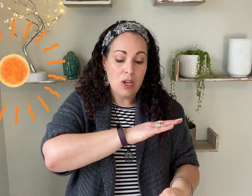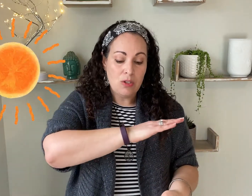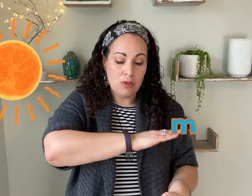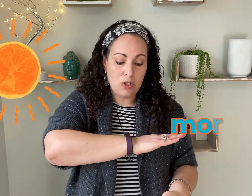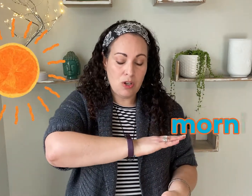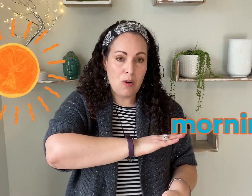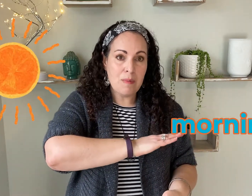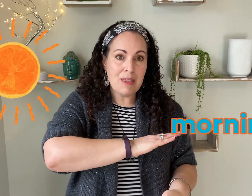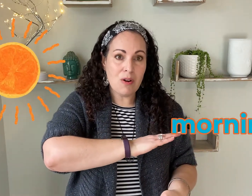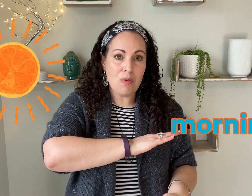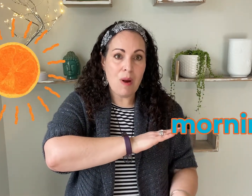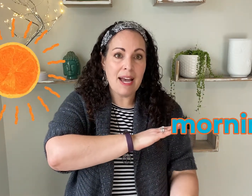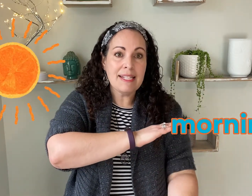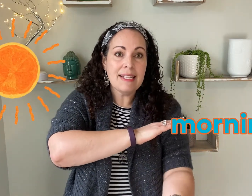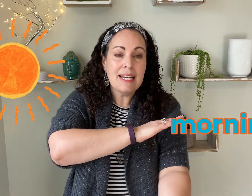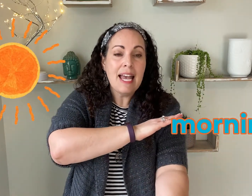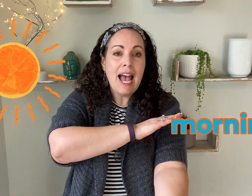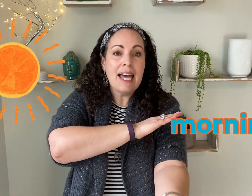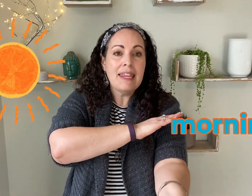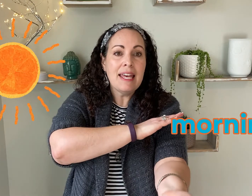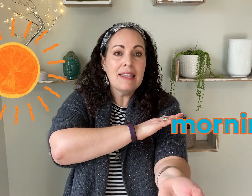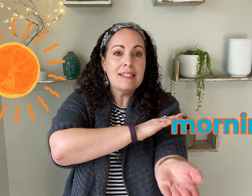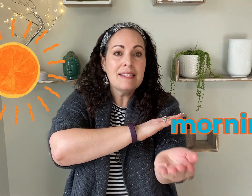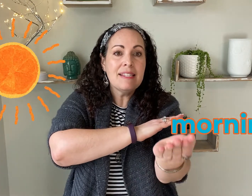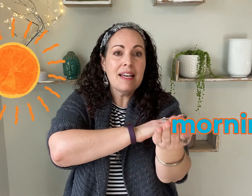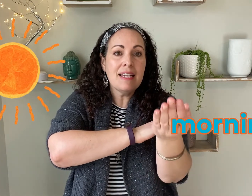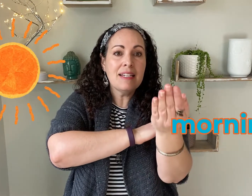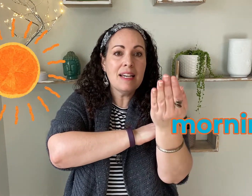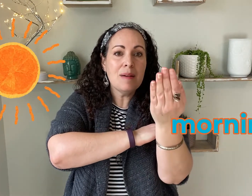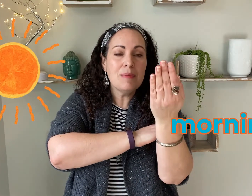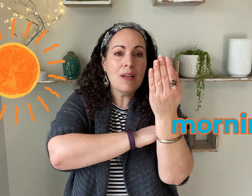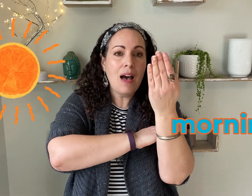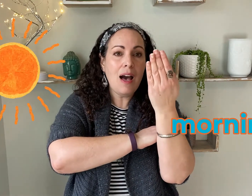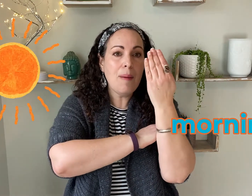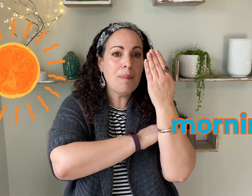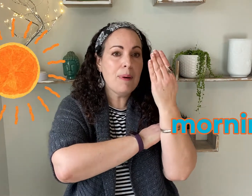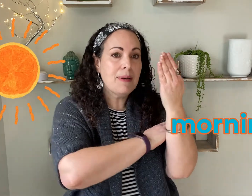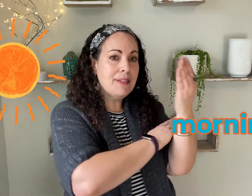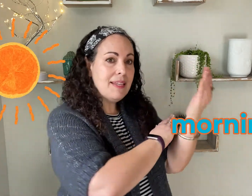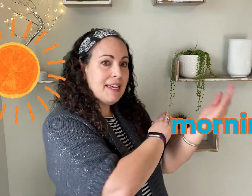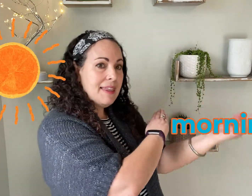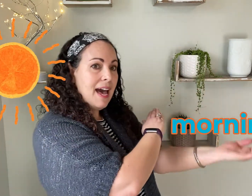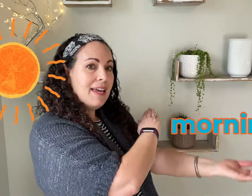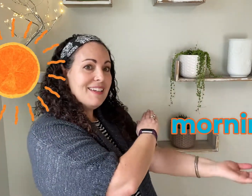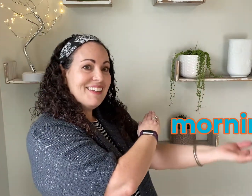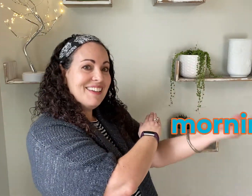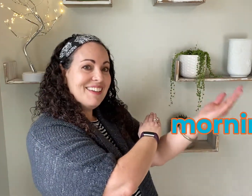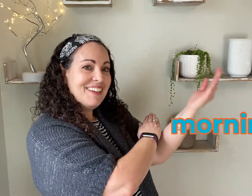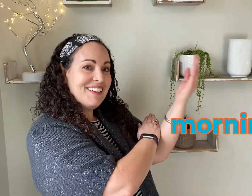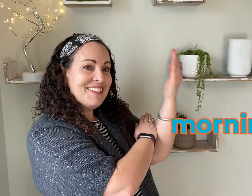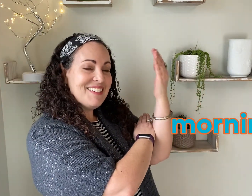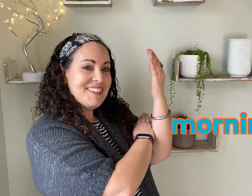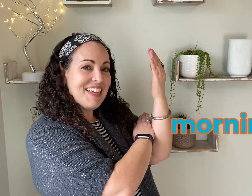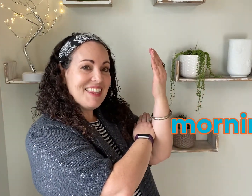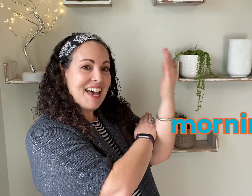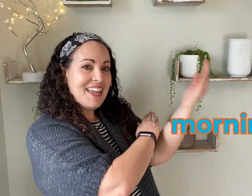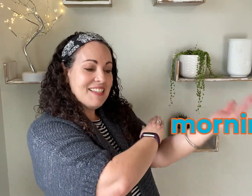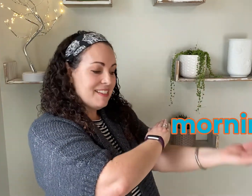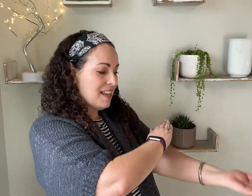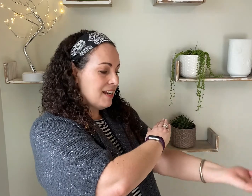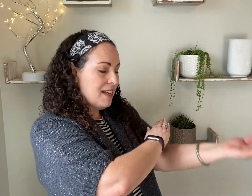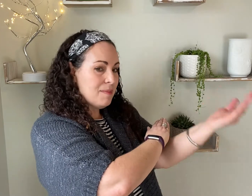So show me the horizon and then the sun comes up like that, just like that, the sun comes